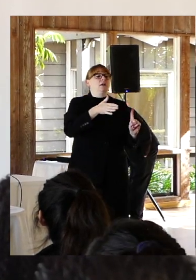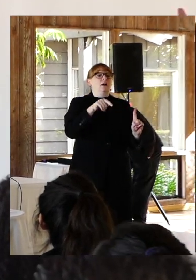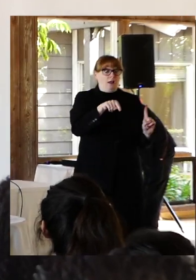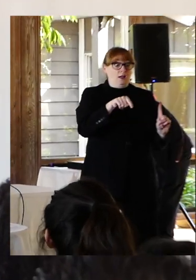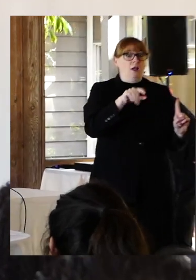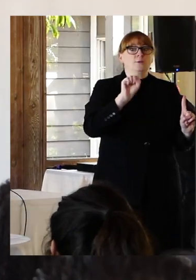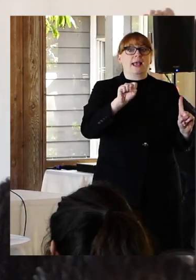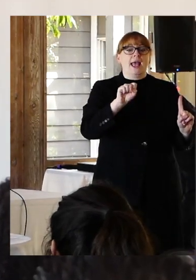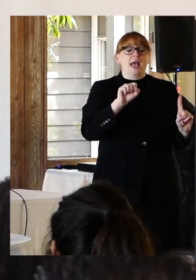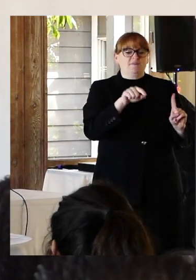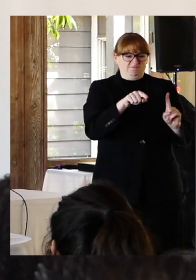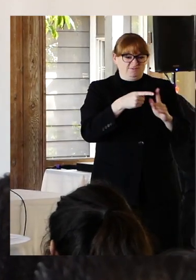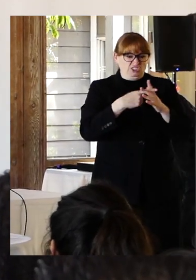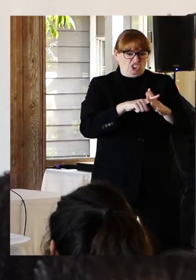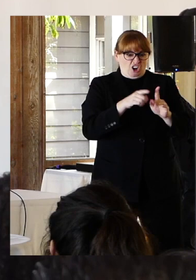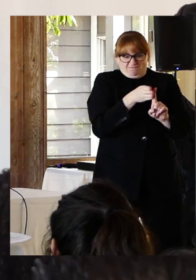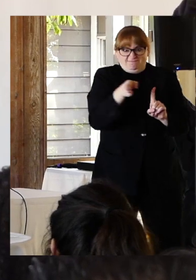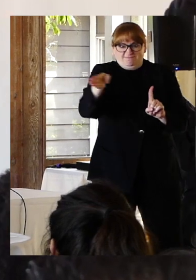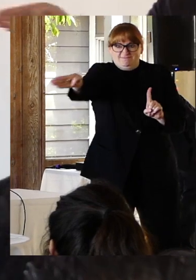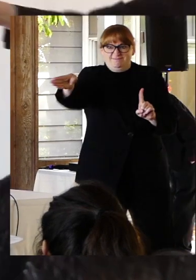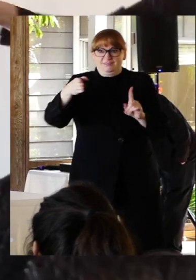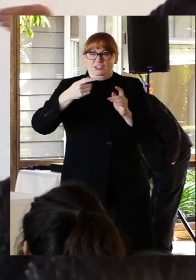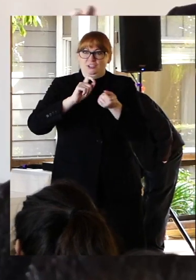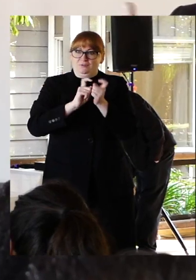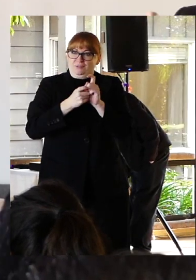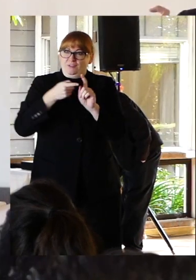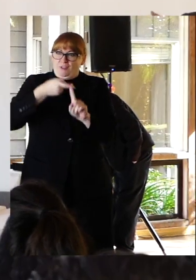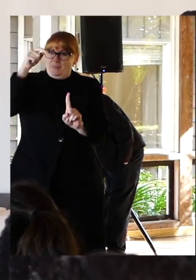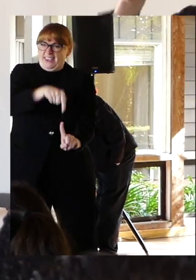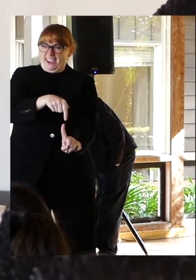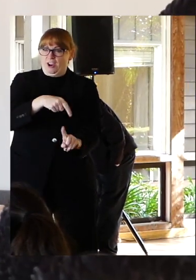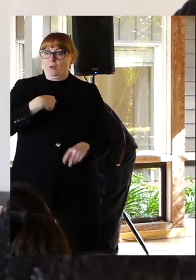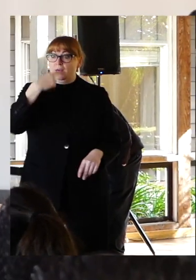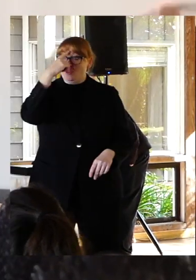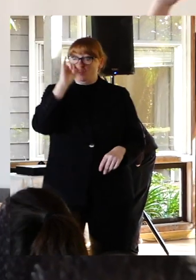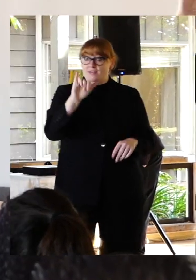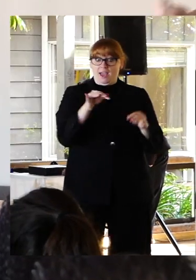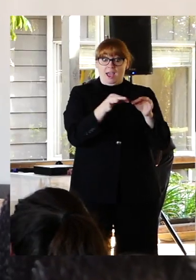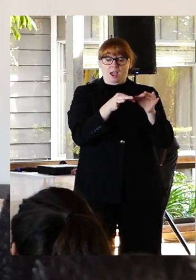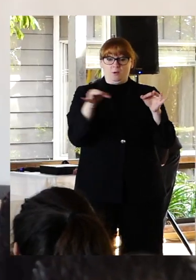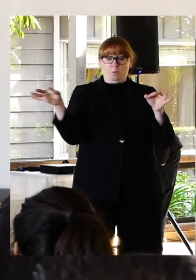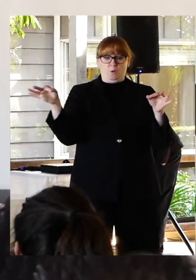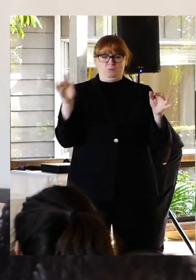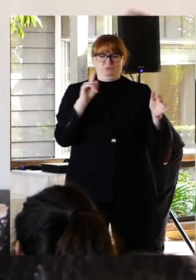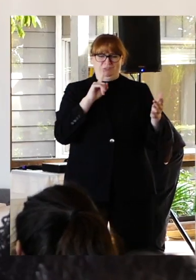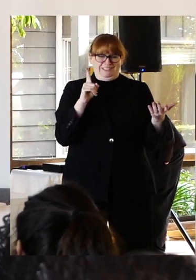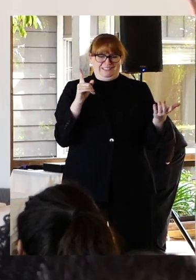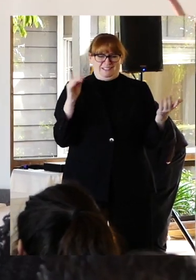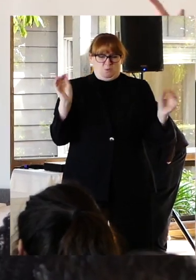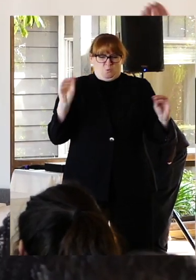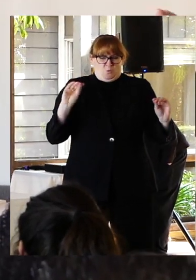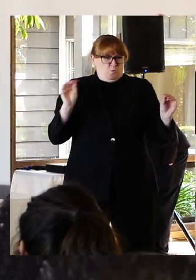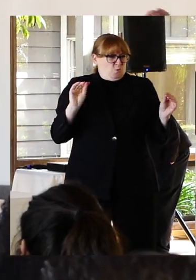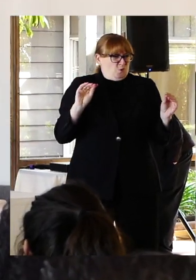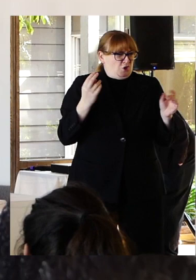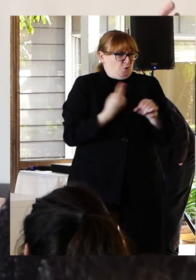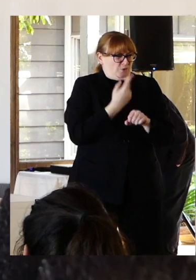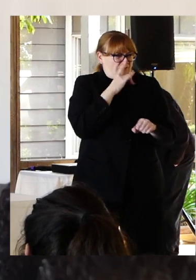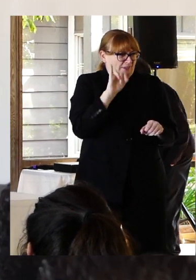longest time. I thought that was the most useless thing I had ever heard.